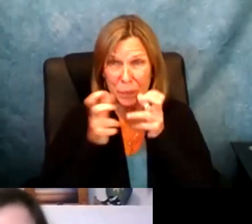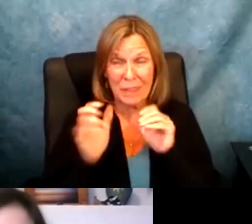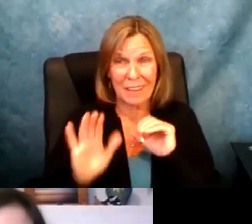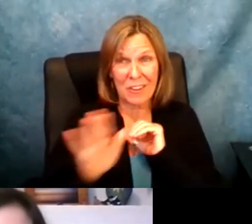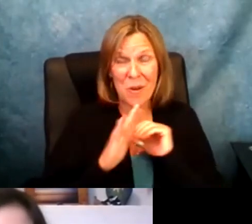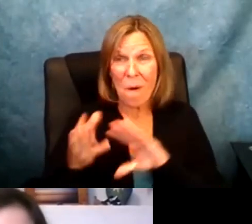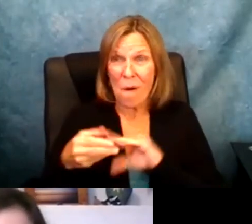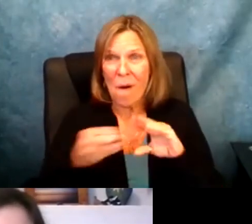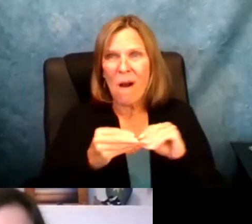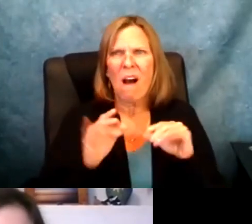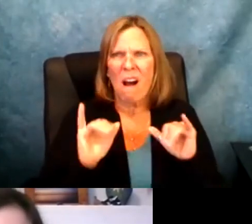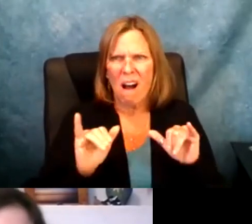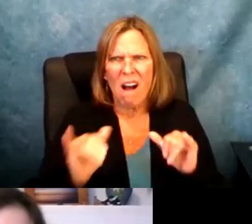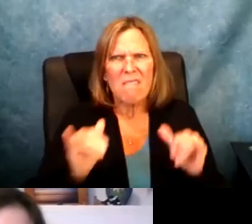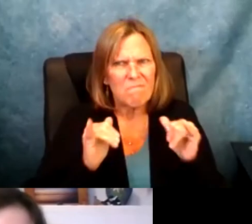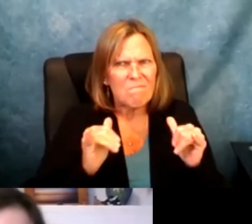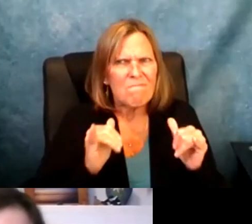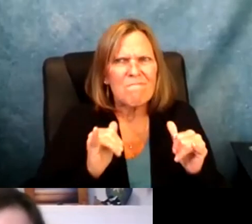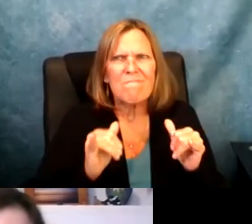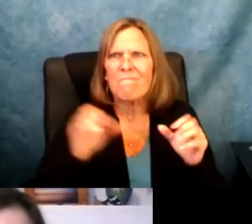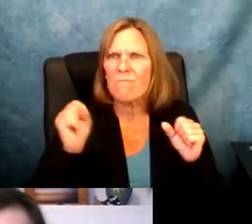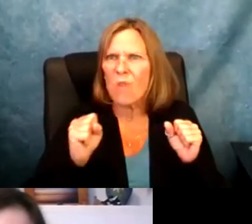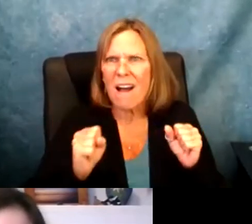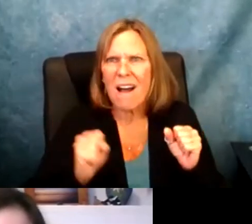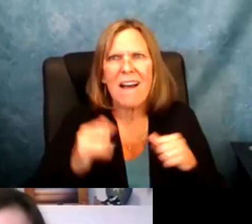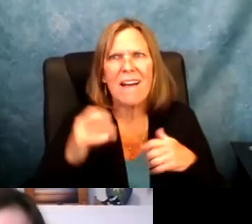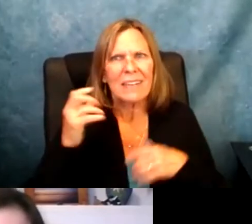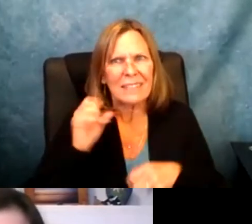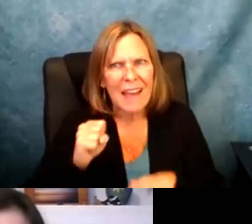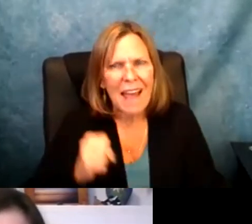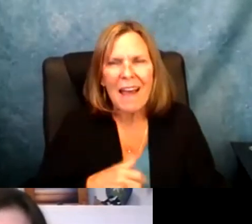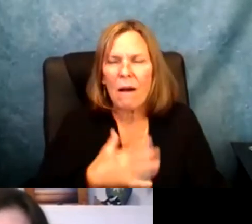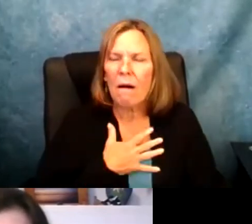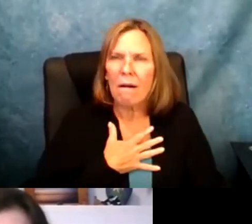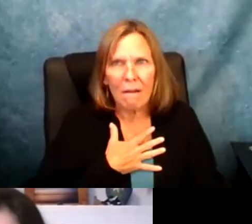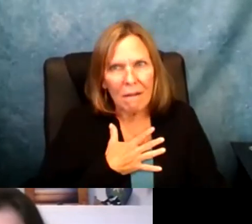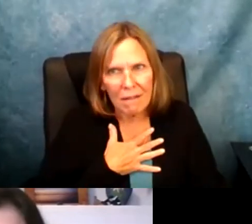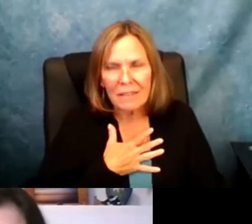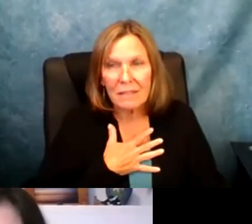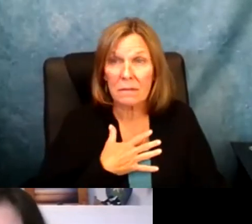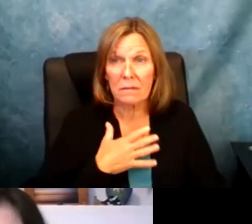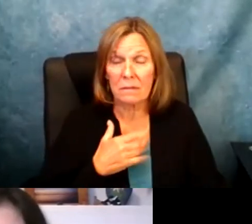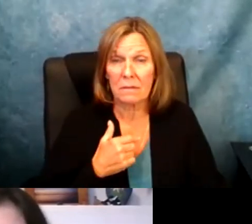learning disability. Just hearing all of your stories is really resonating with